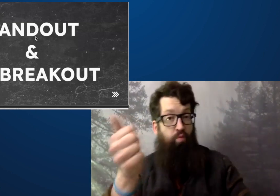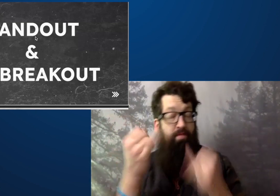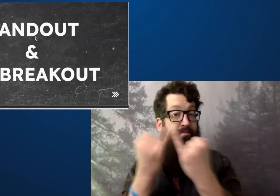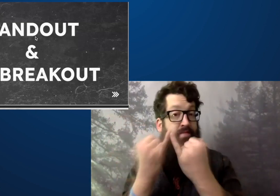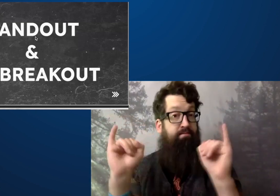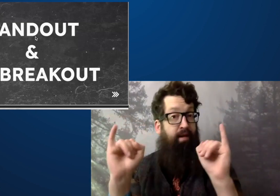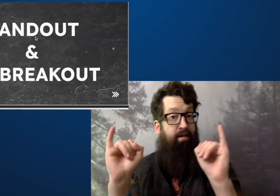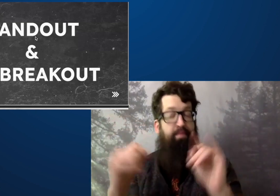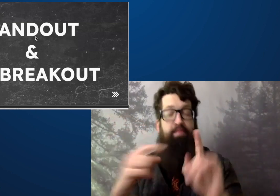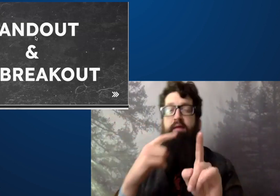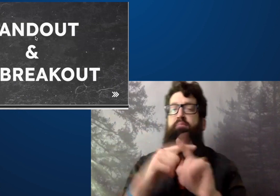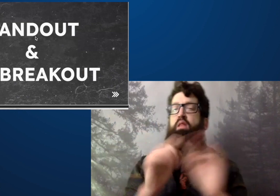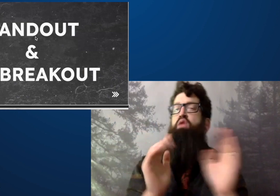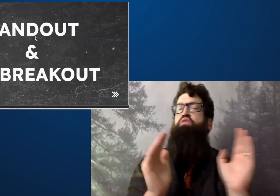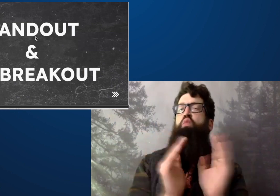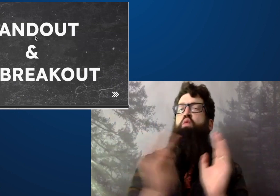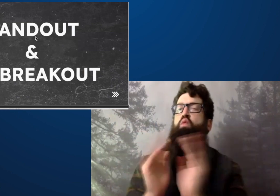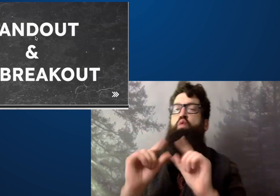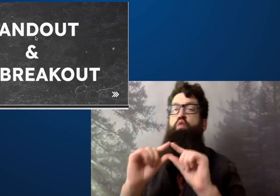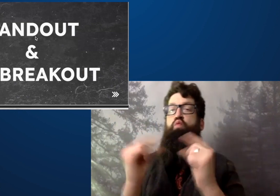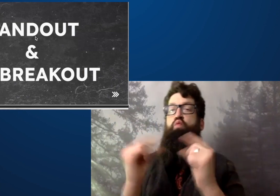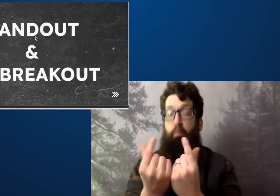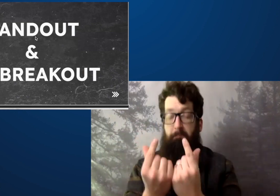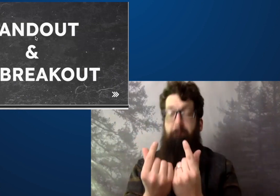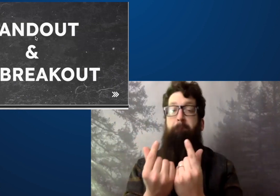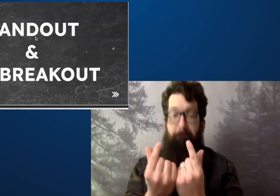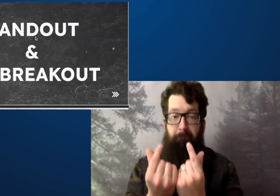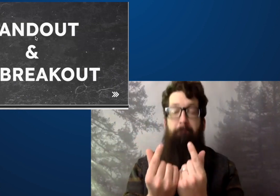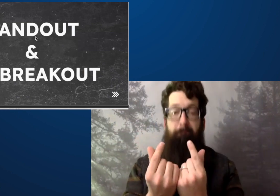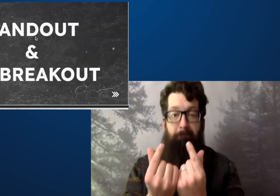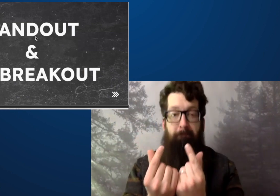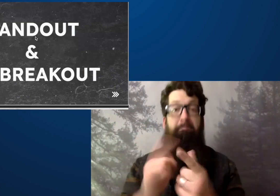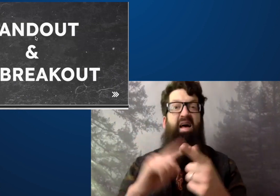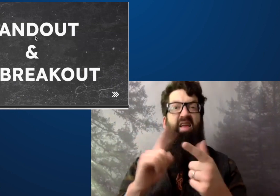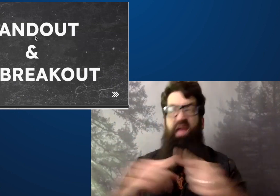our groups will be able to discuss the independence independently.